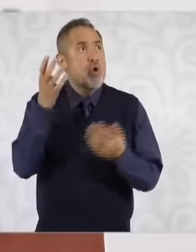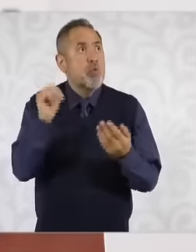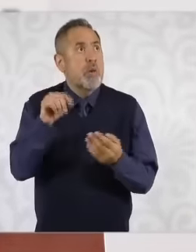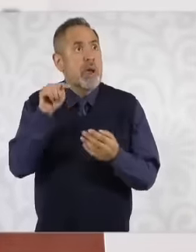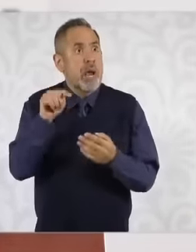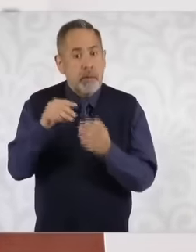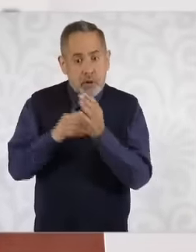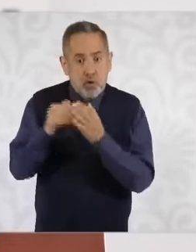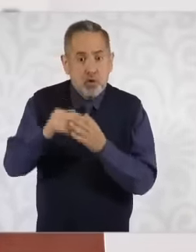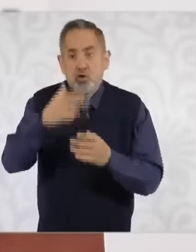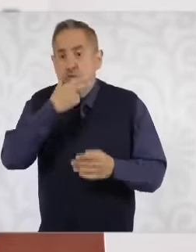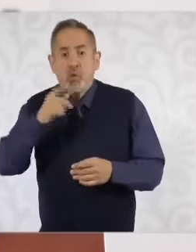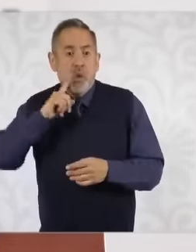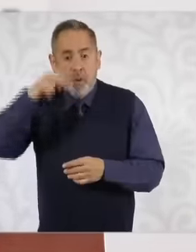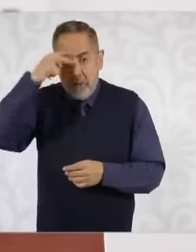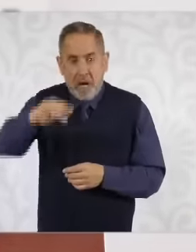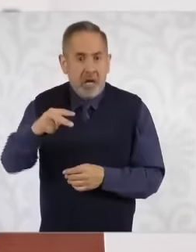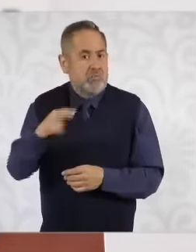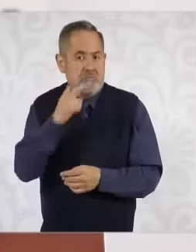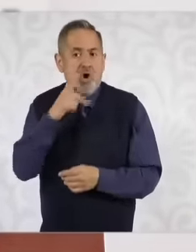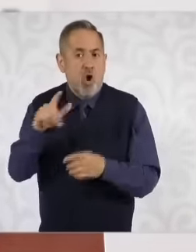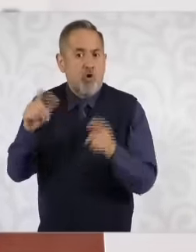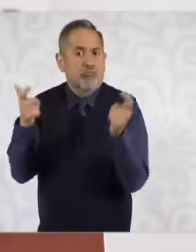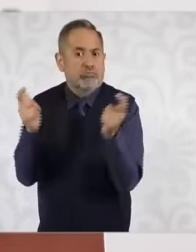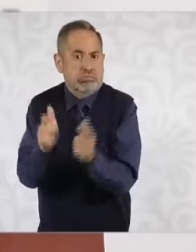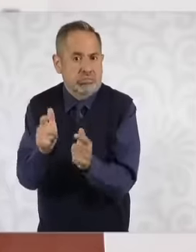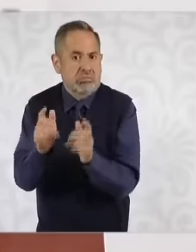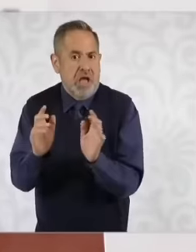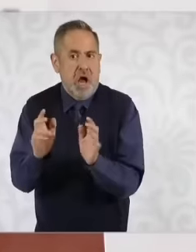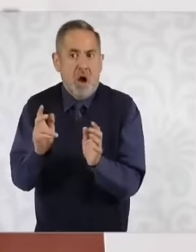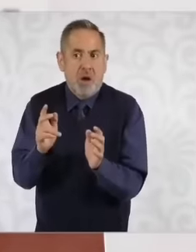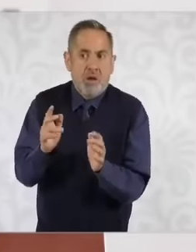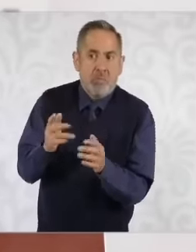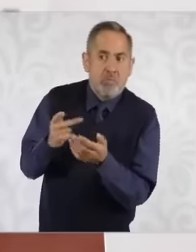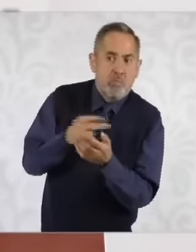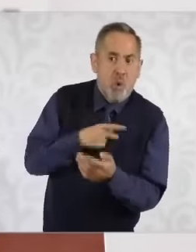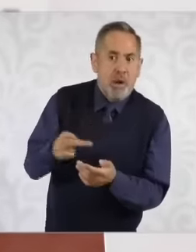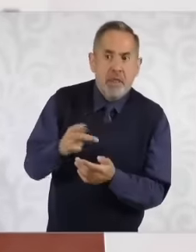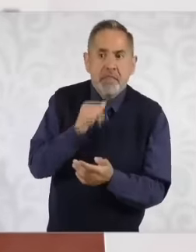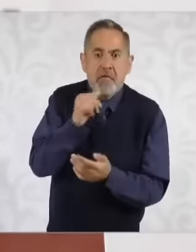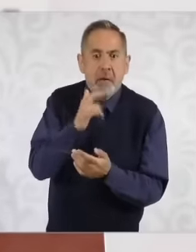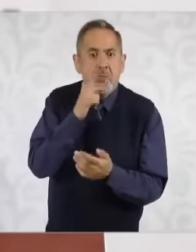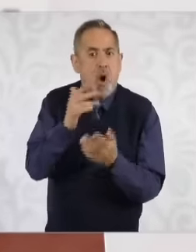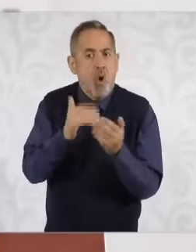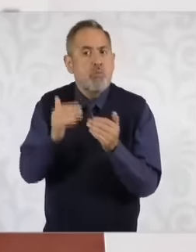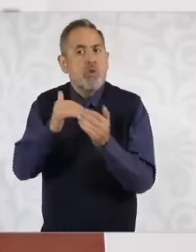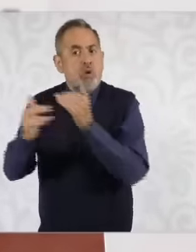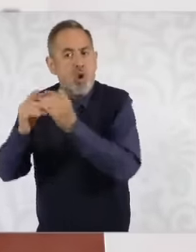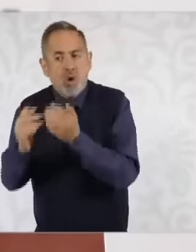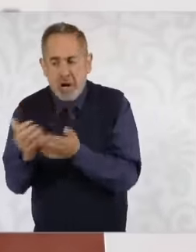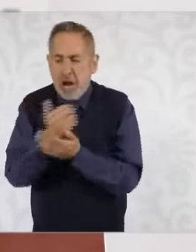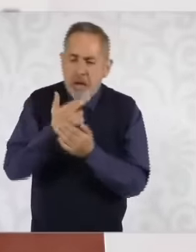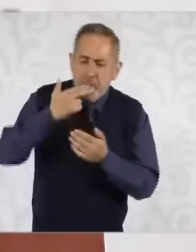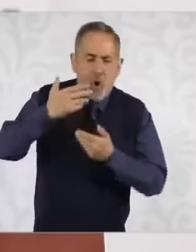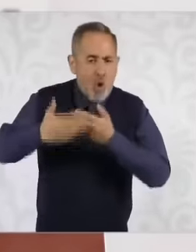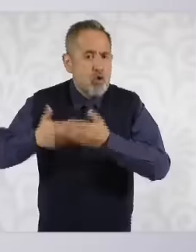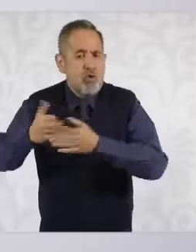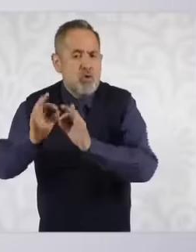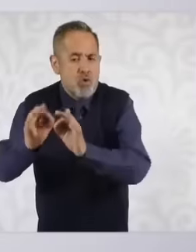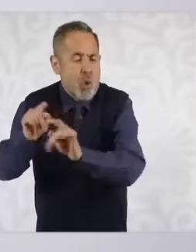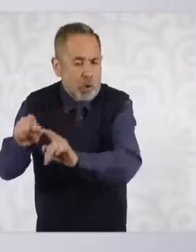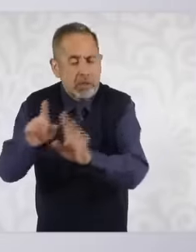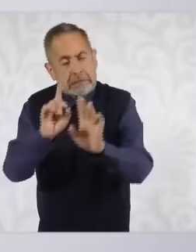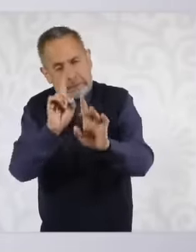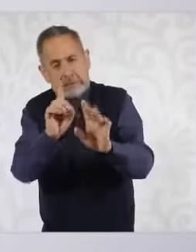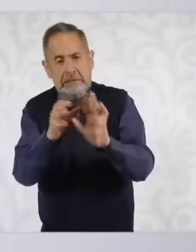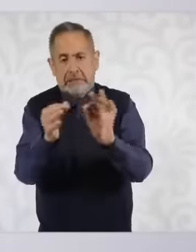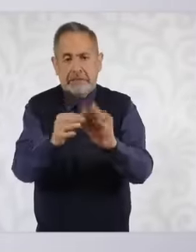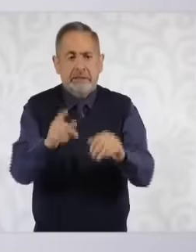Mexicans, both in income and in other variables That on the one hand eh So